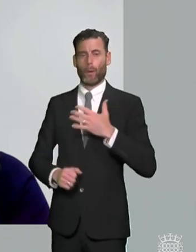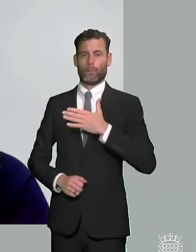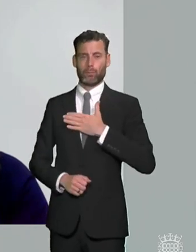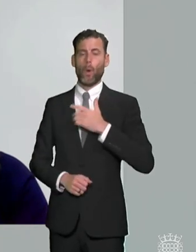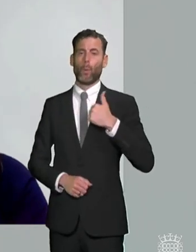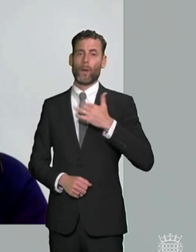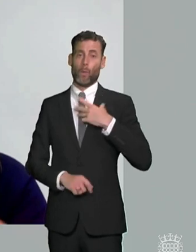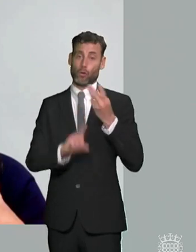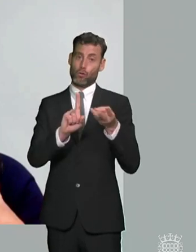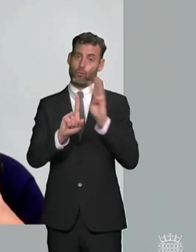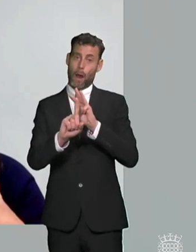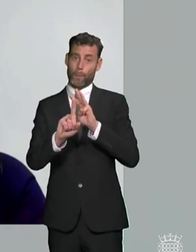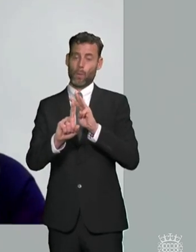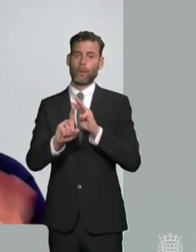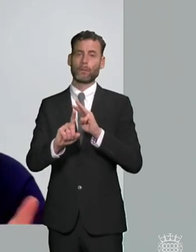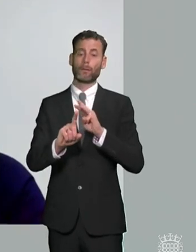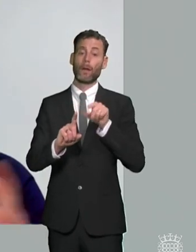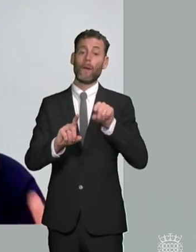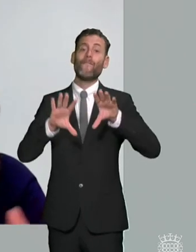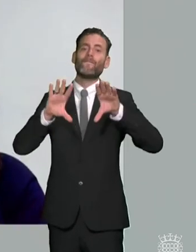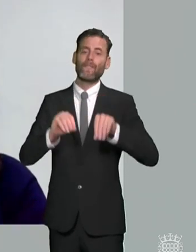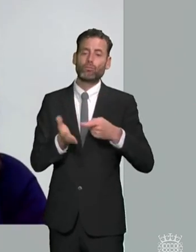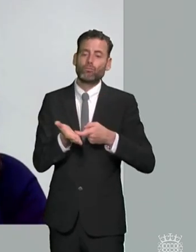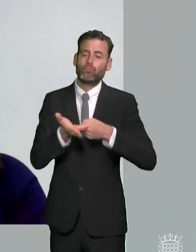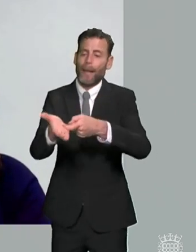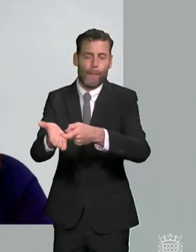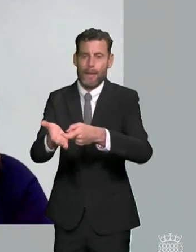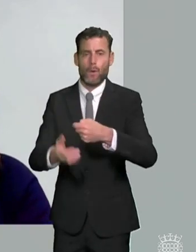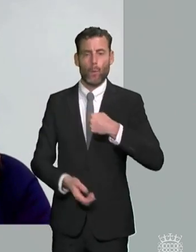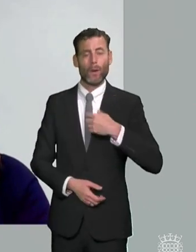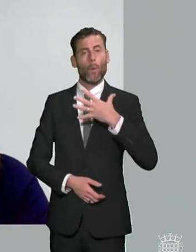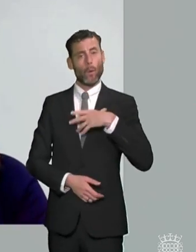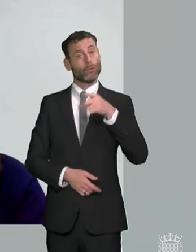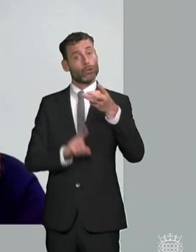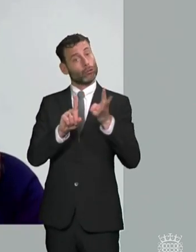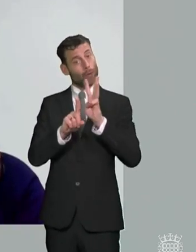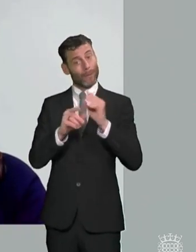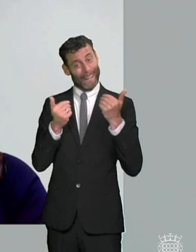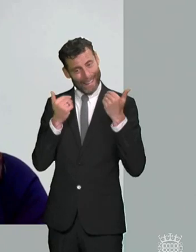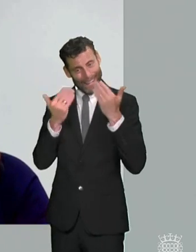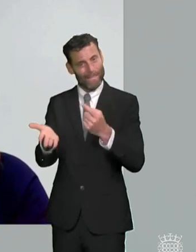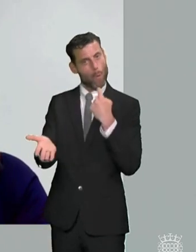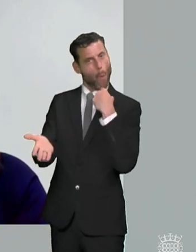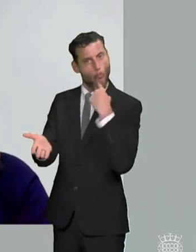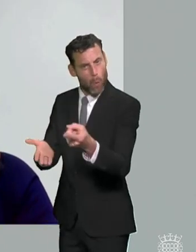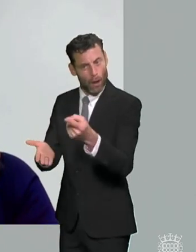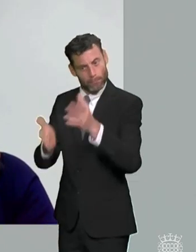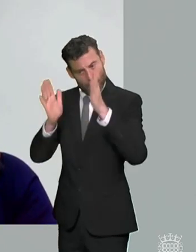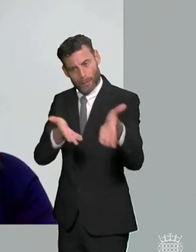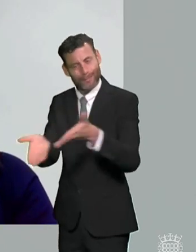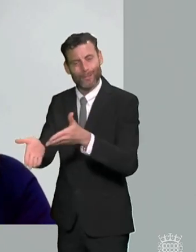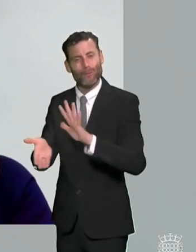non-binding recommendations but it's positive that those powers are going to remain um in terms of